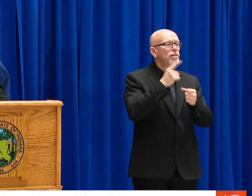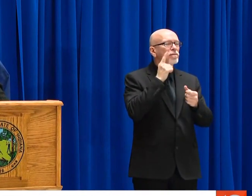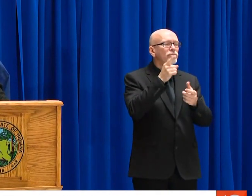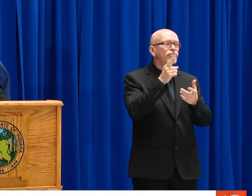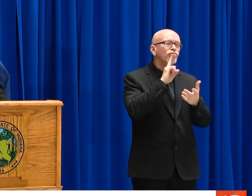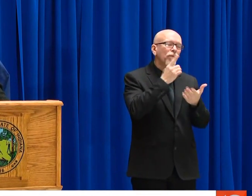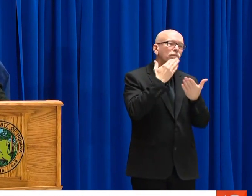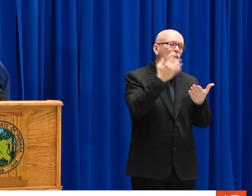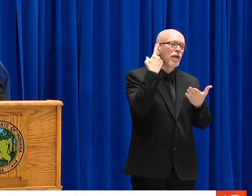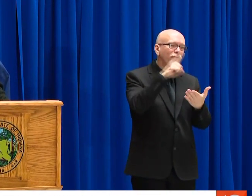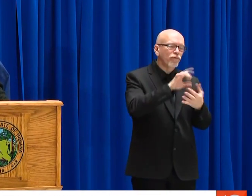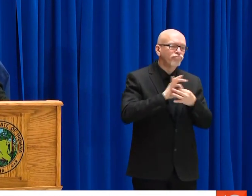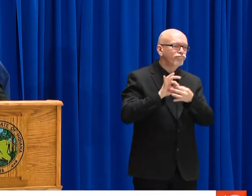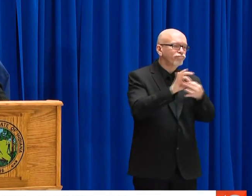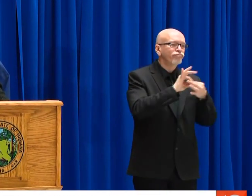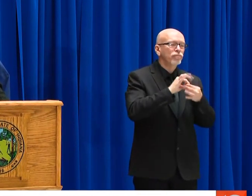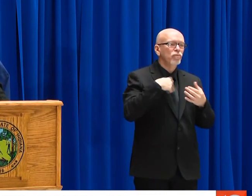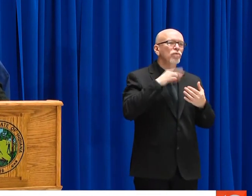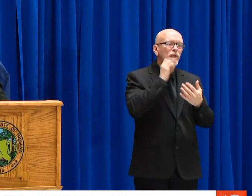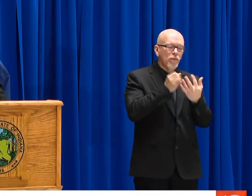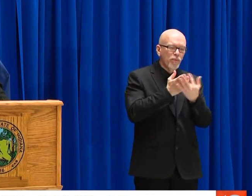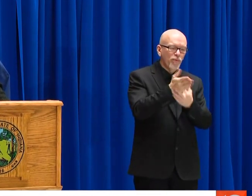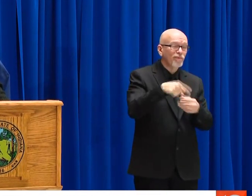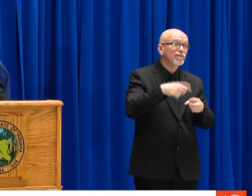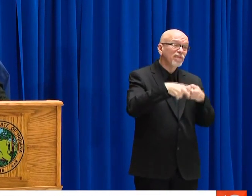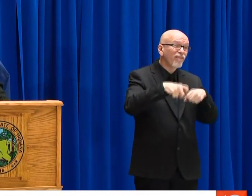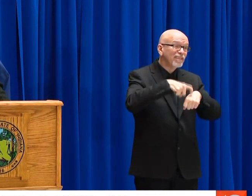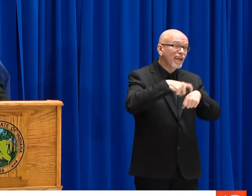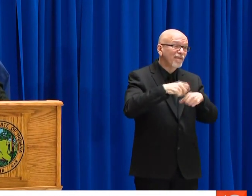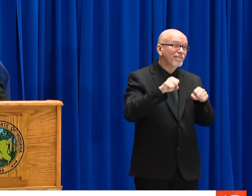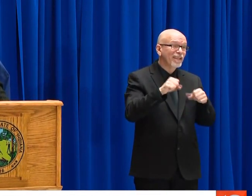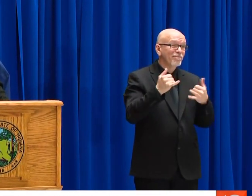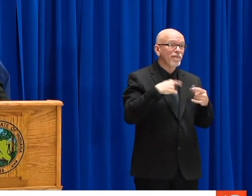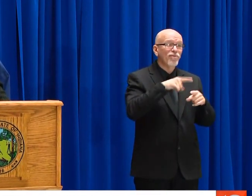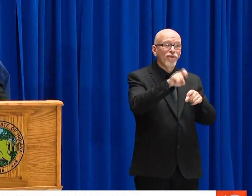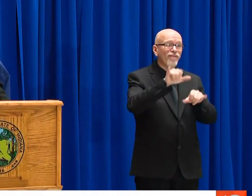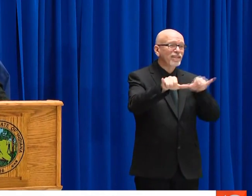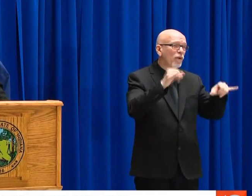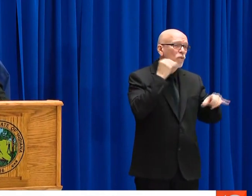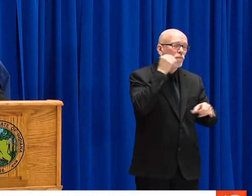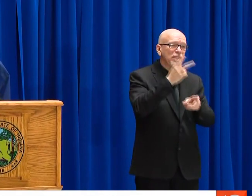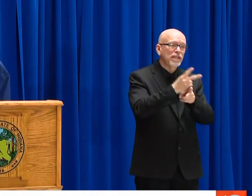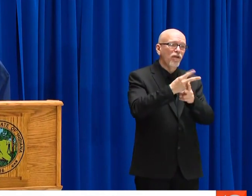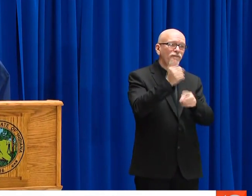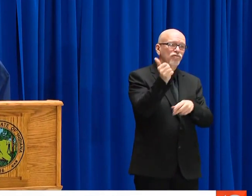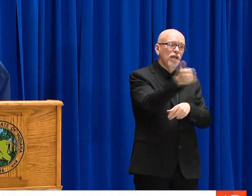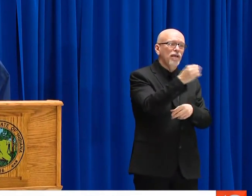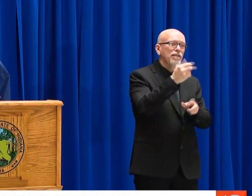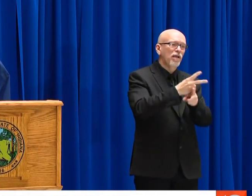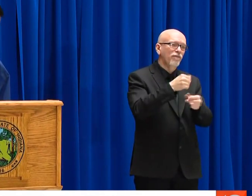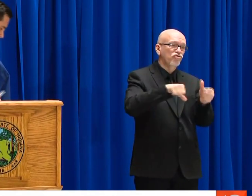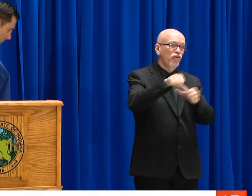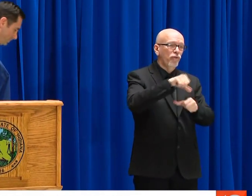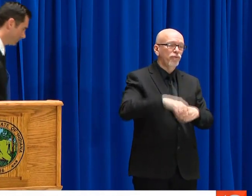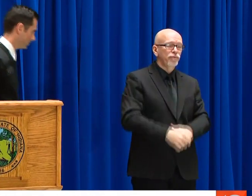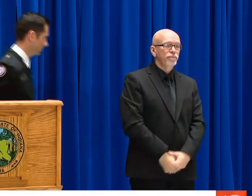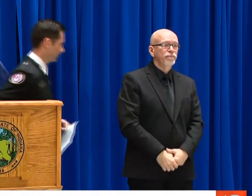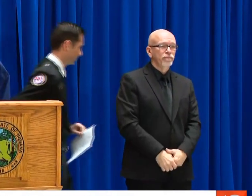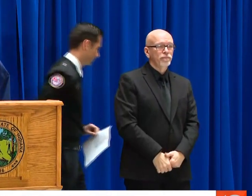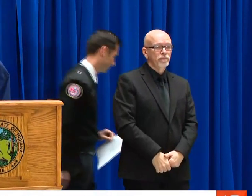YOU CANNOT GIVE US TOO MUCH INFORMATION AT THIS TIME. THANK YOU TO EVERYONE FOR STICKING TOGETHER. AND HELPING US GET THROUGH THIS DIFFICULT TIME. I'M CONFIDENT WE WILL GET THERE,